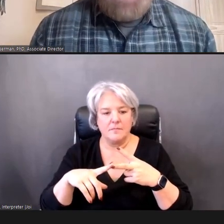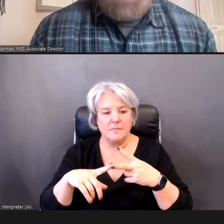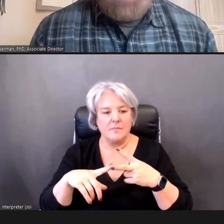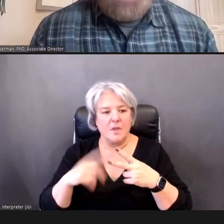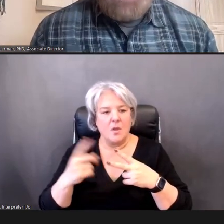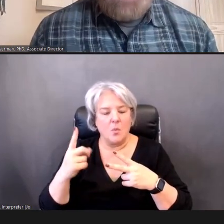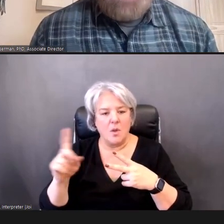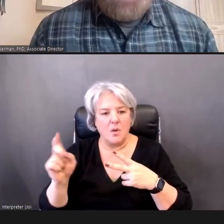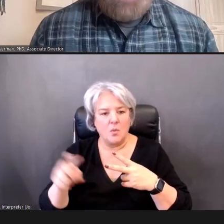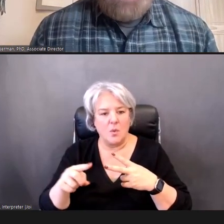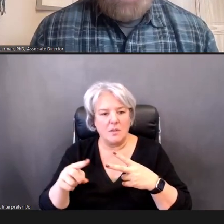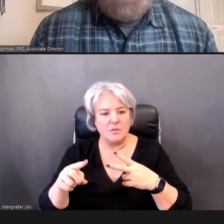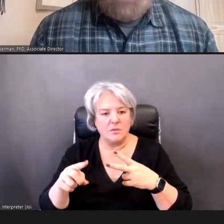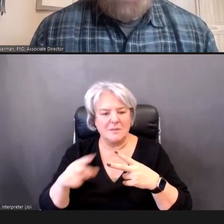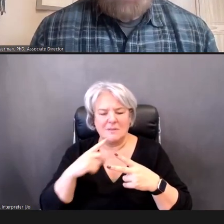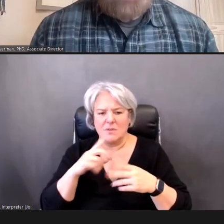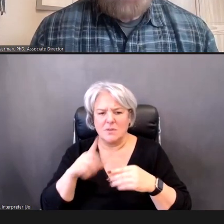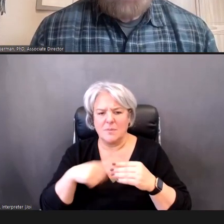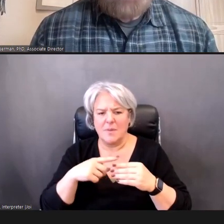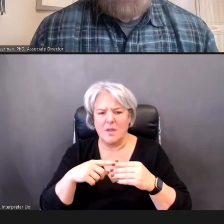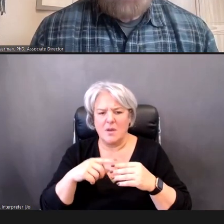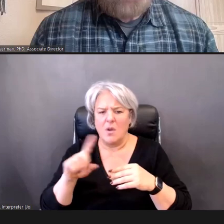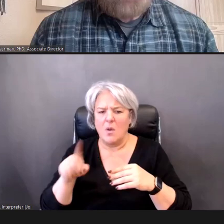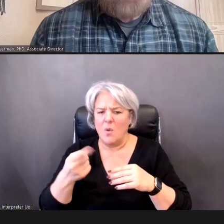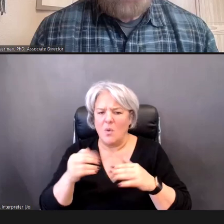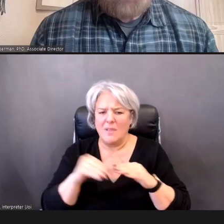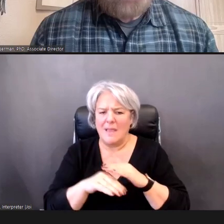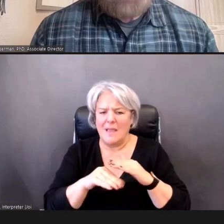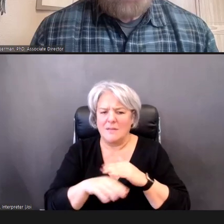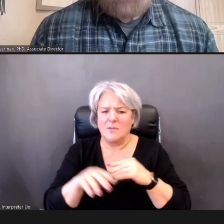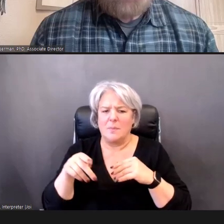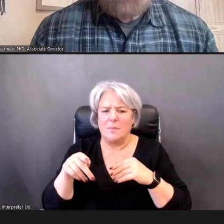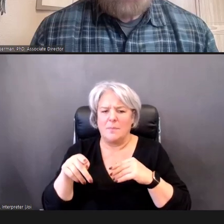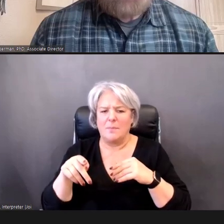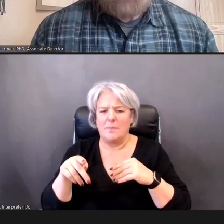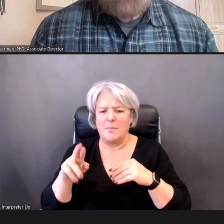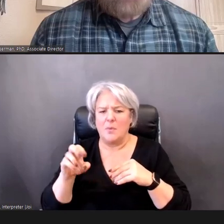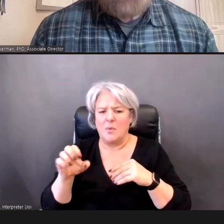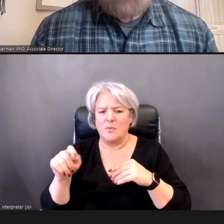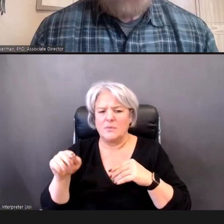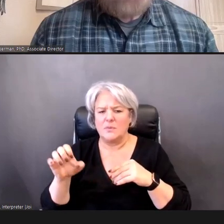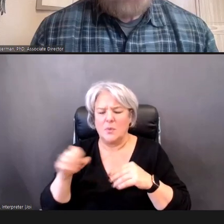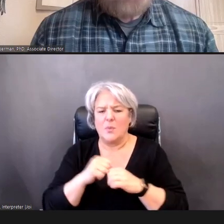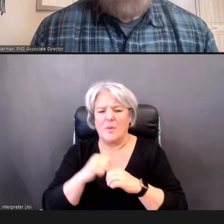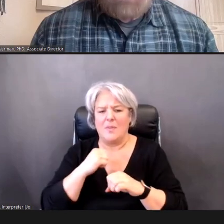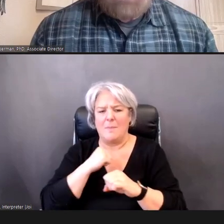Yeah, there's a question here that talks about only having access to PureTone audiometry, with barriers to obtaining OAE equipment.